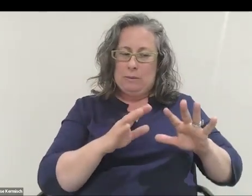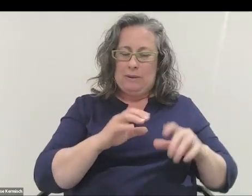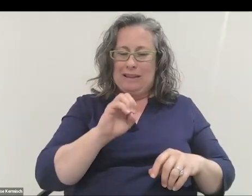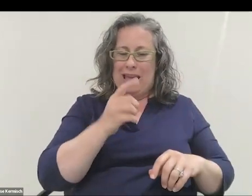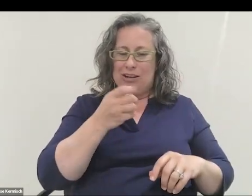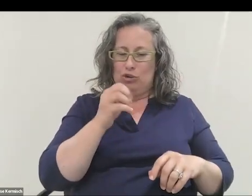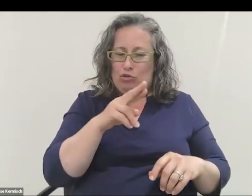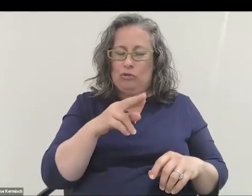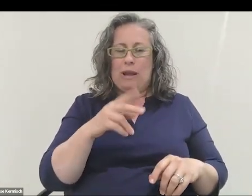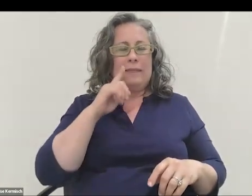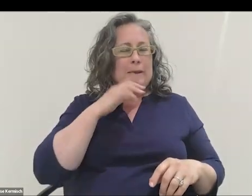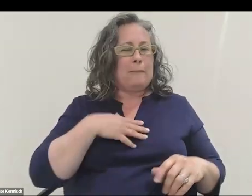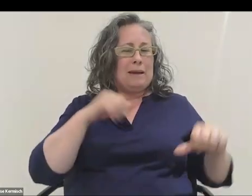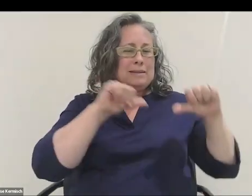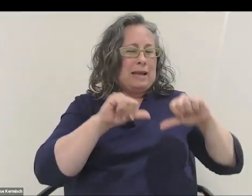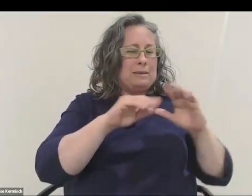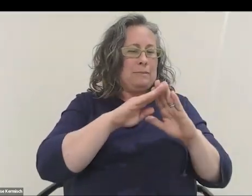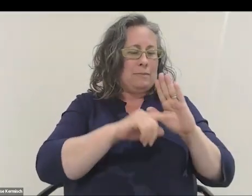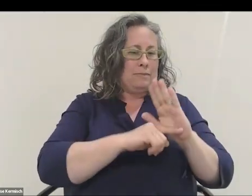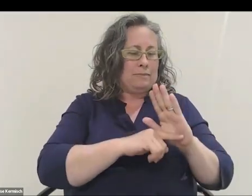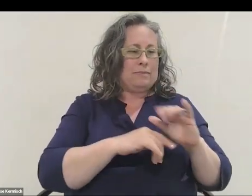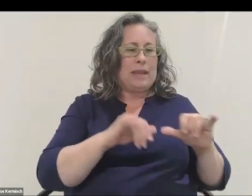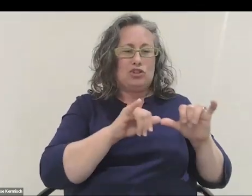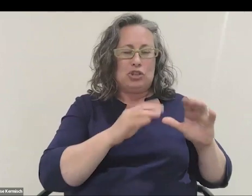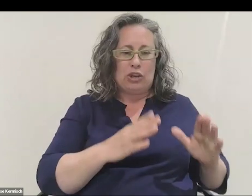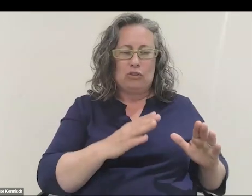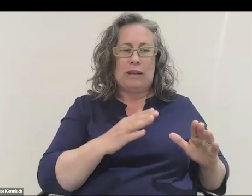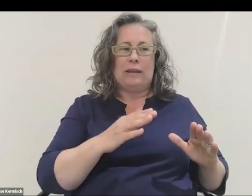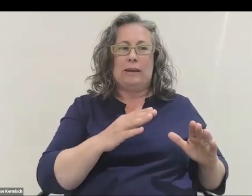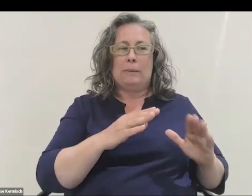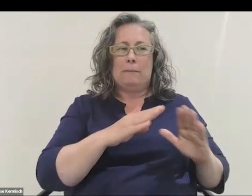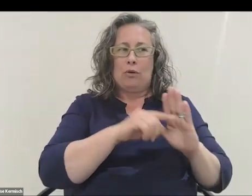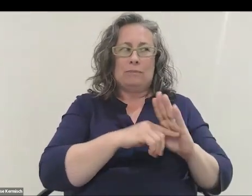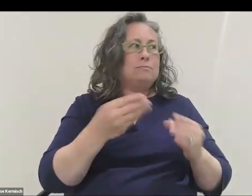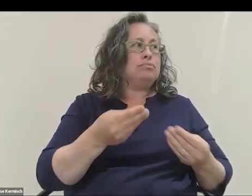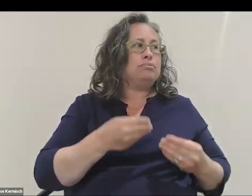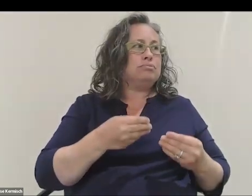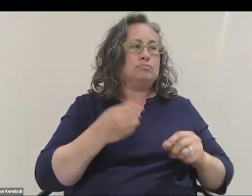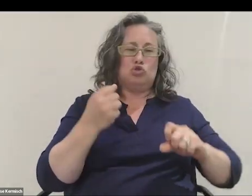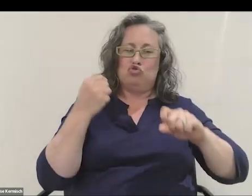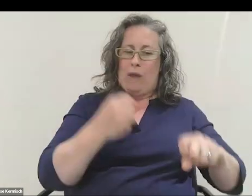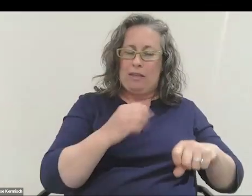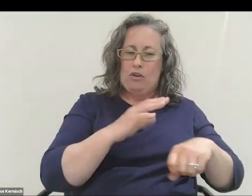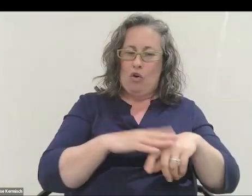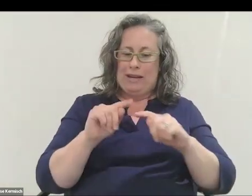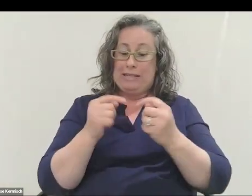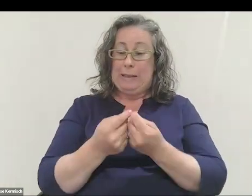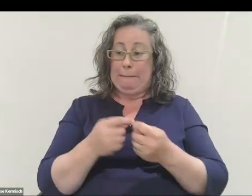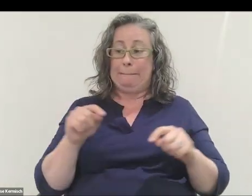I think definitely my science background and my engineering background has given me some really great strengths on a team, musically.